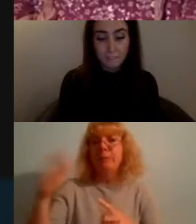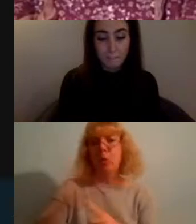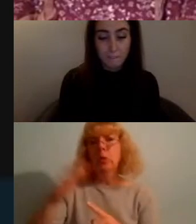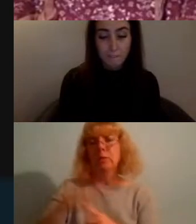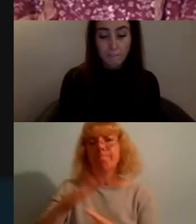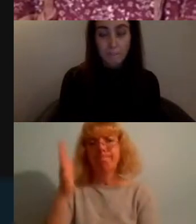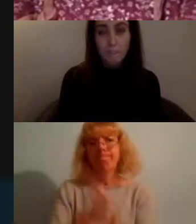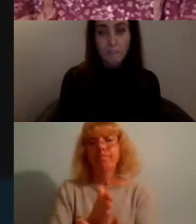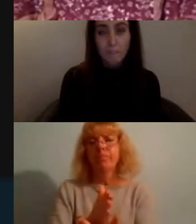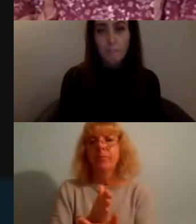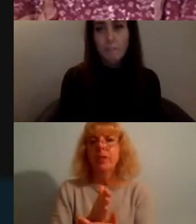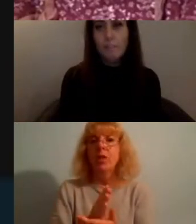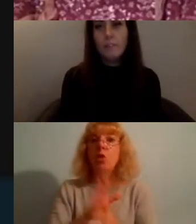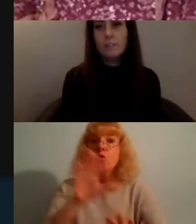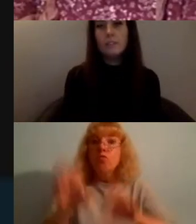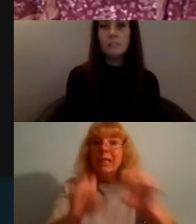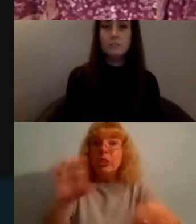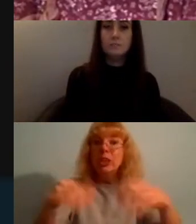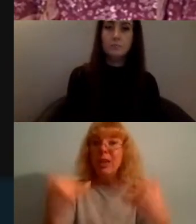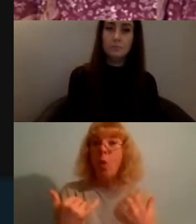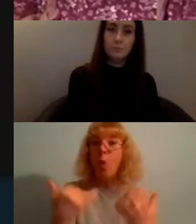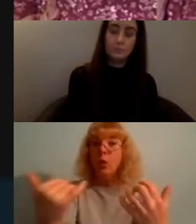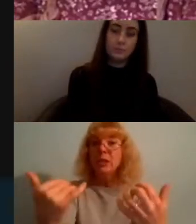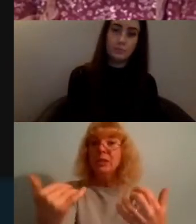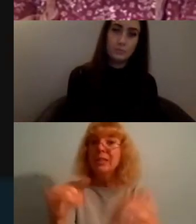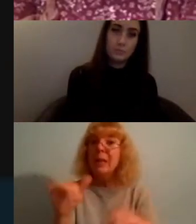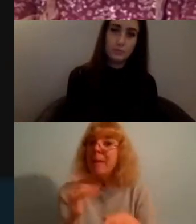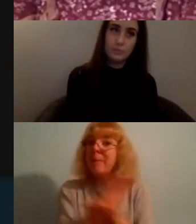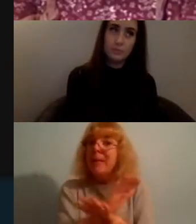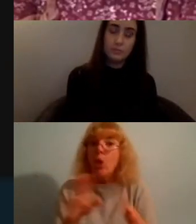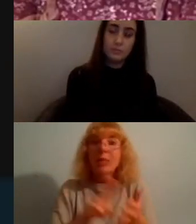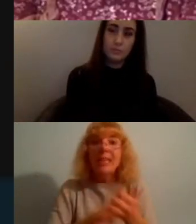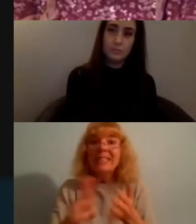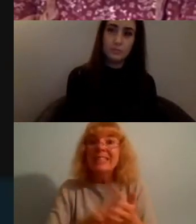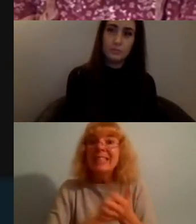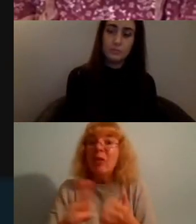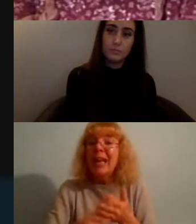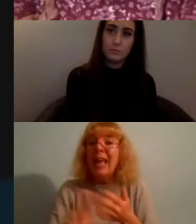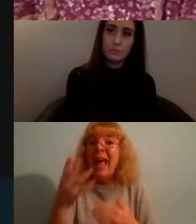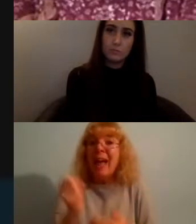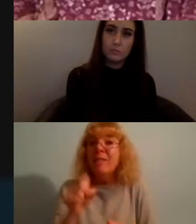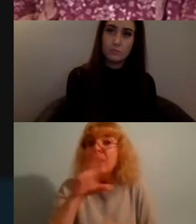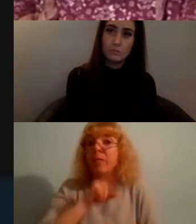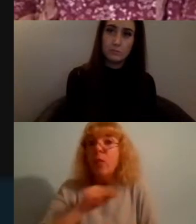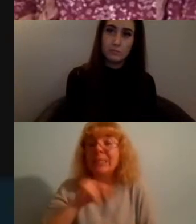reaching audiences who may not necessarily have a say in this is important but there's